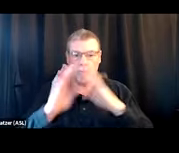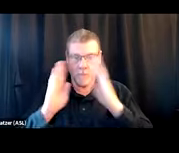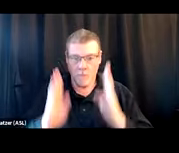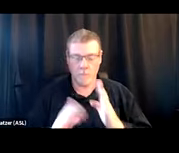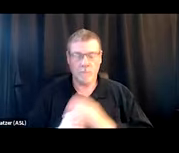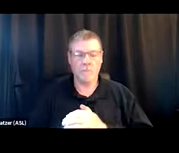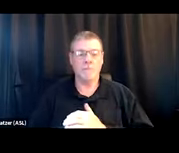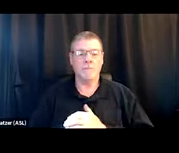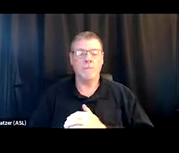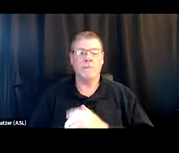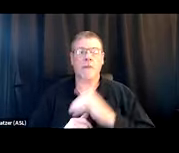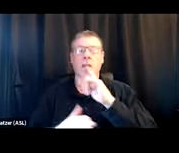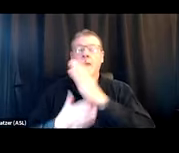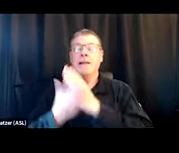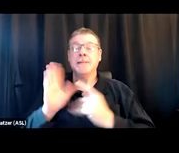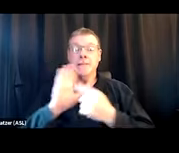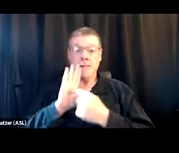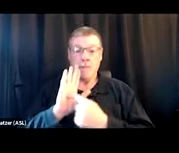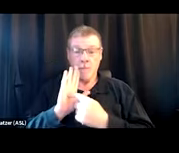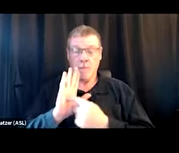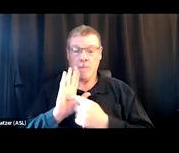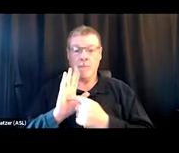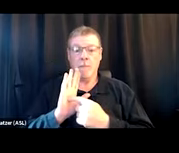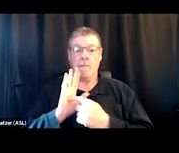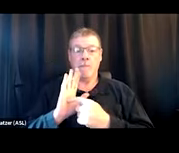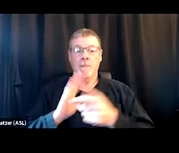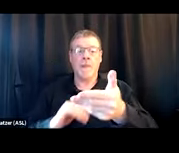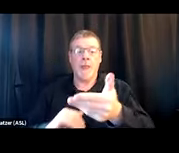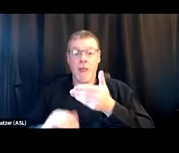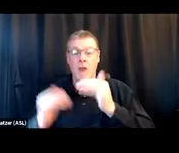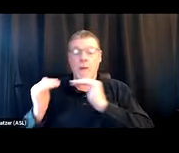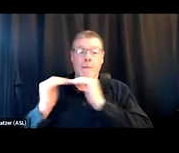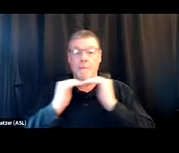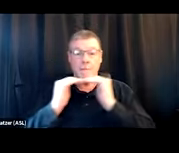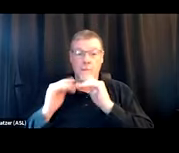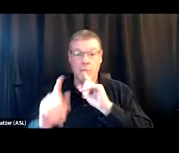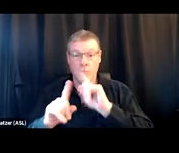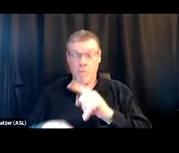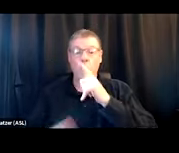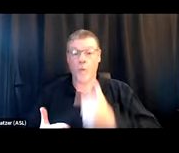There are some models who hire peer responders who also live in the housing